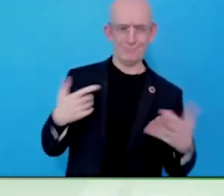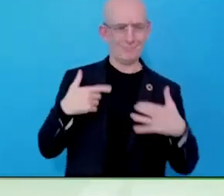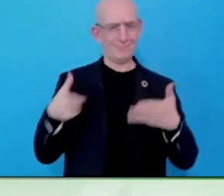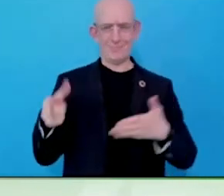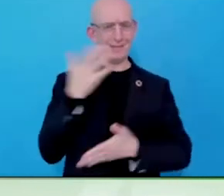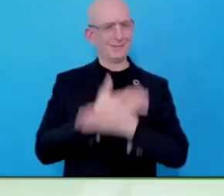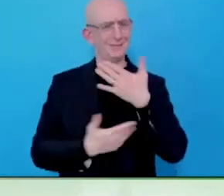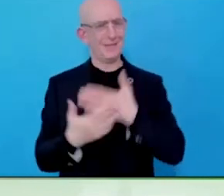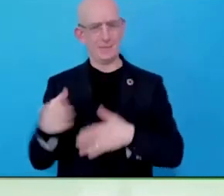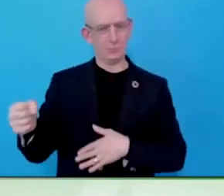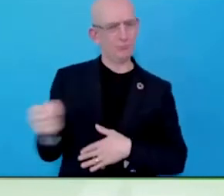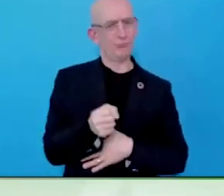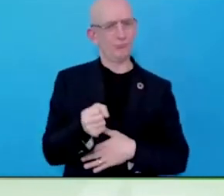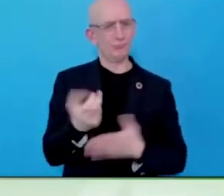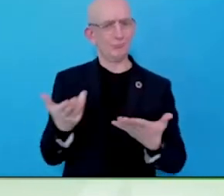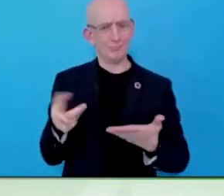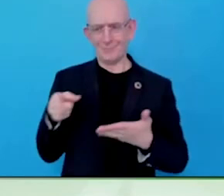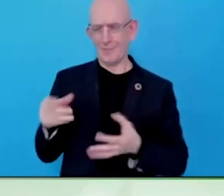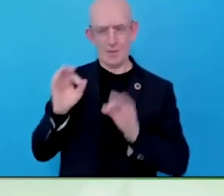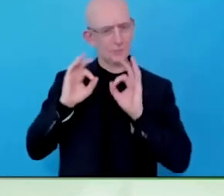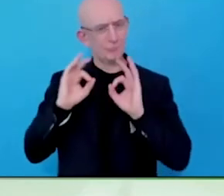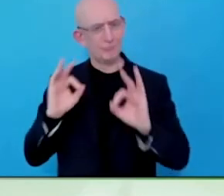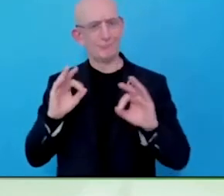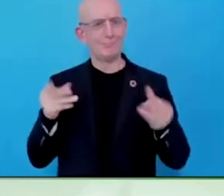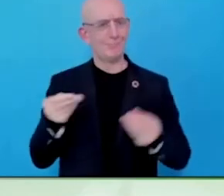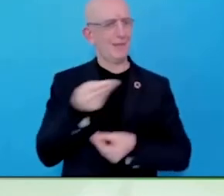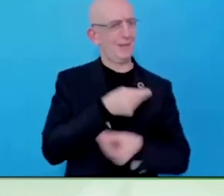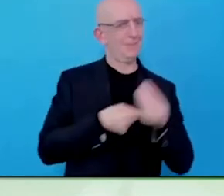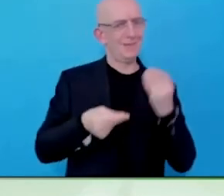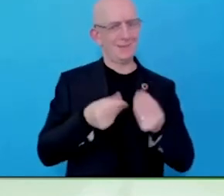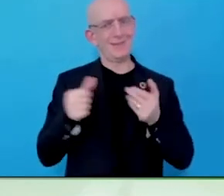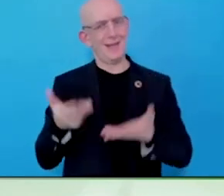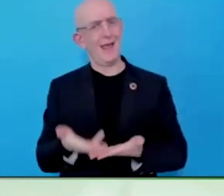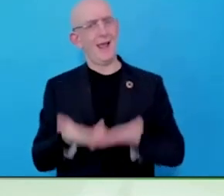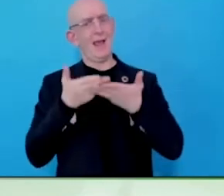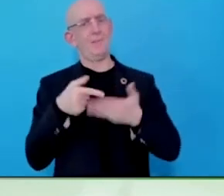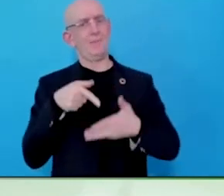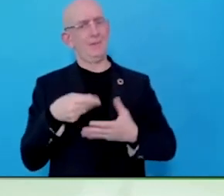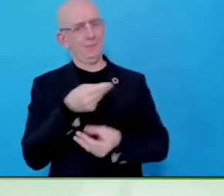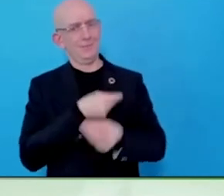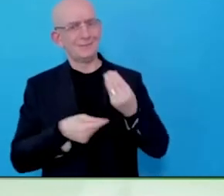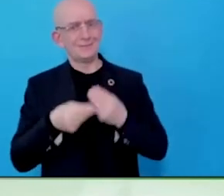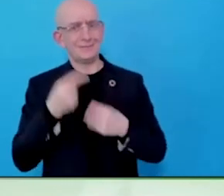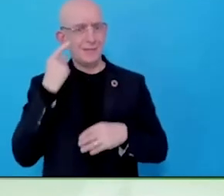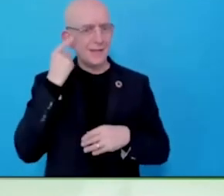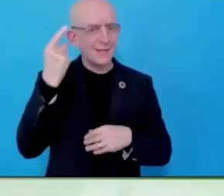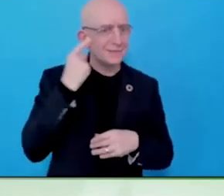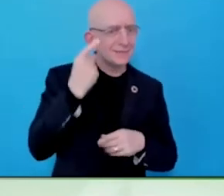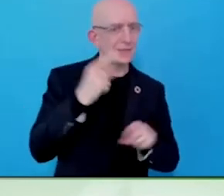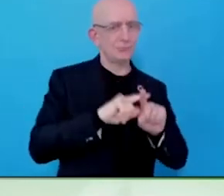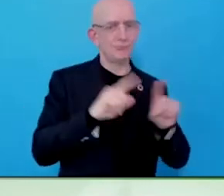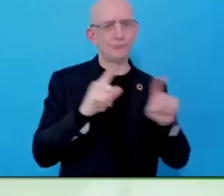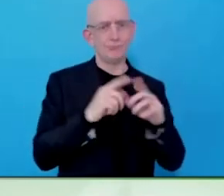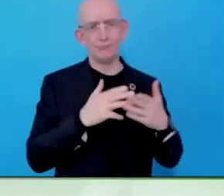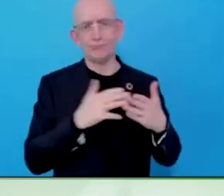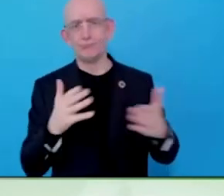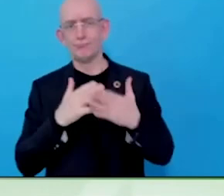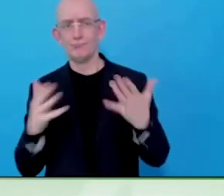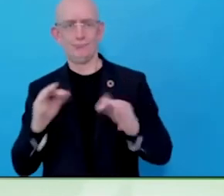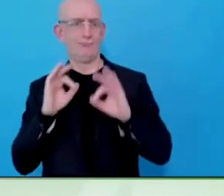performance on the business, it would be very free for groups of people, ramps etc. making adjustments for individuals so you get disability